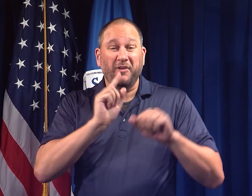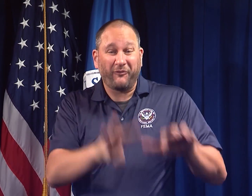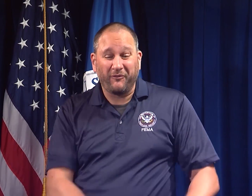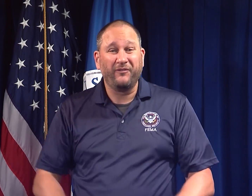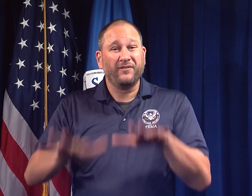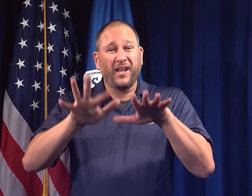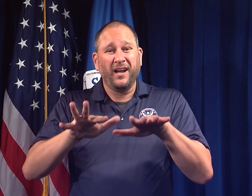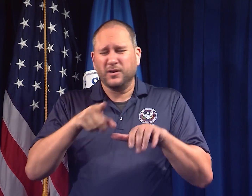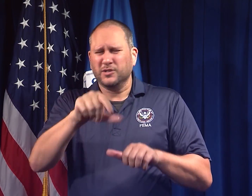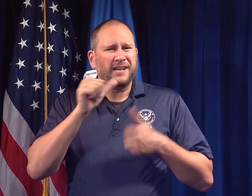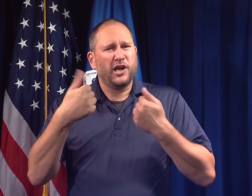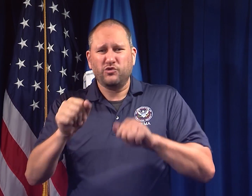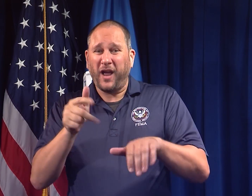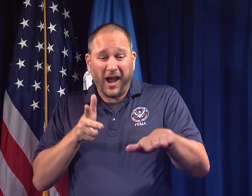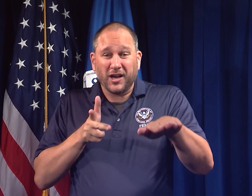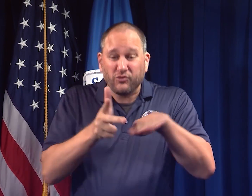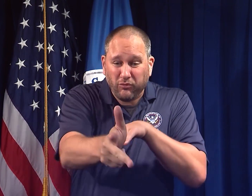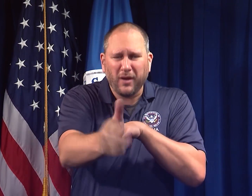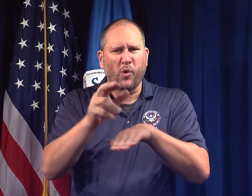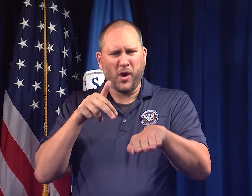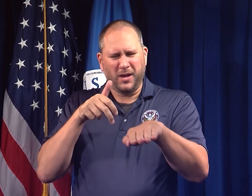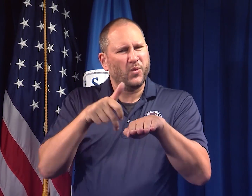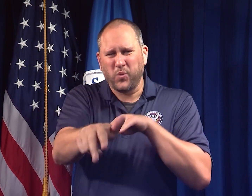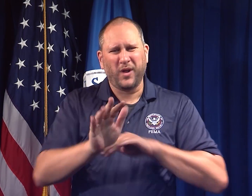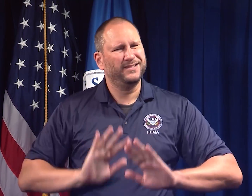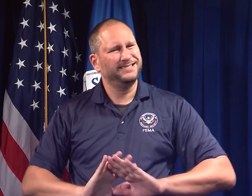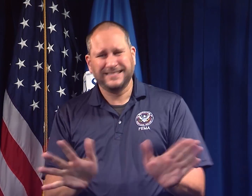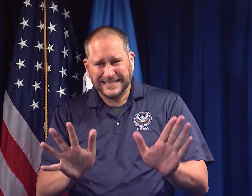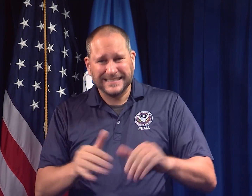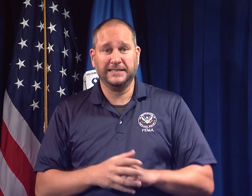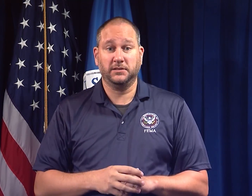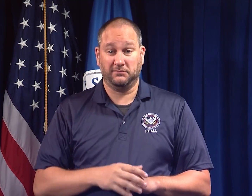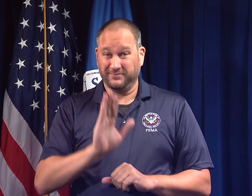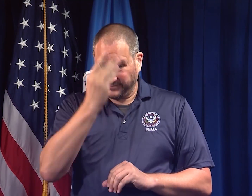Don’t drive or walk through flood waters.